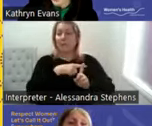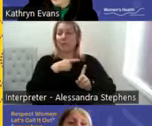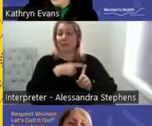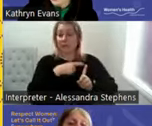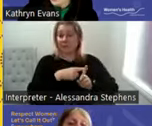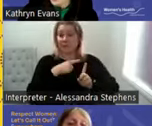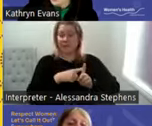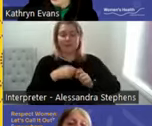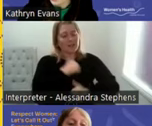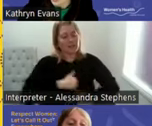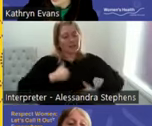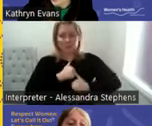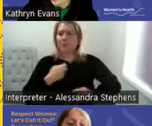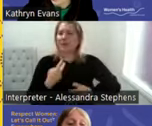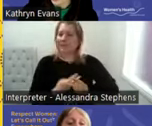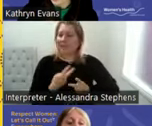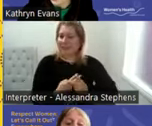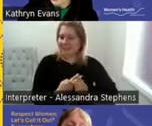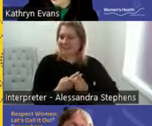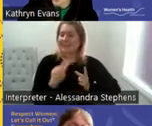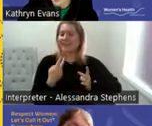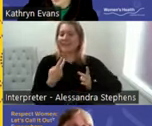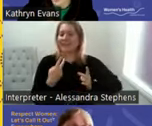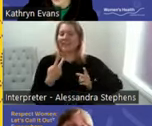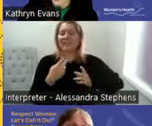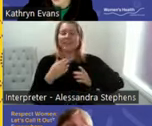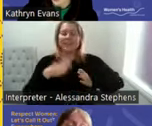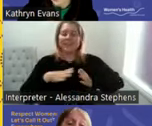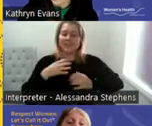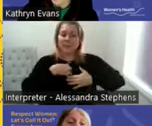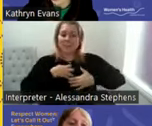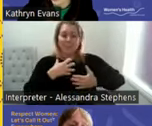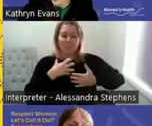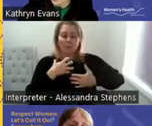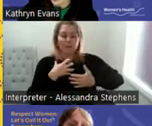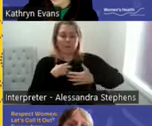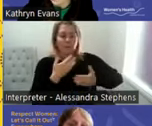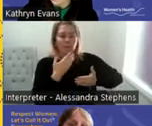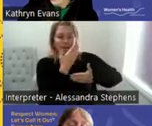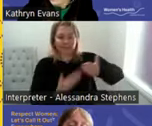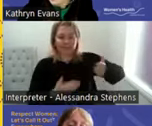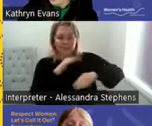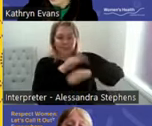There needs to be more education around informed consent. It was reported that there are still